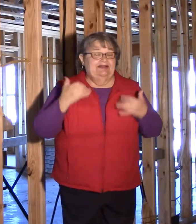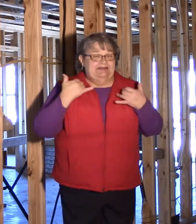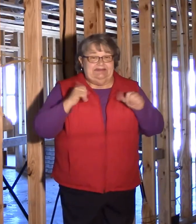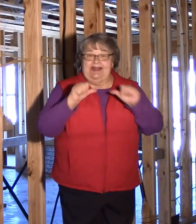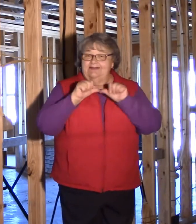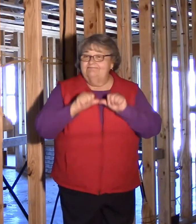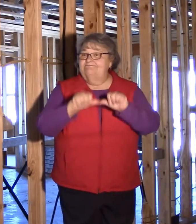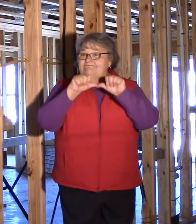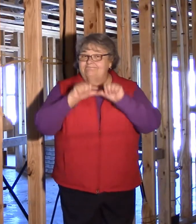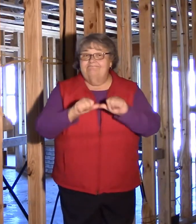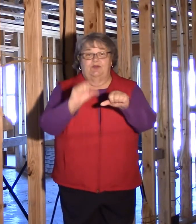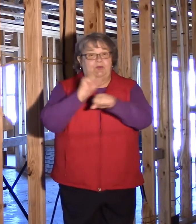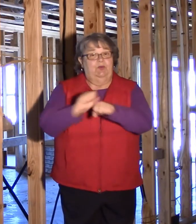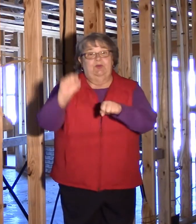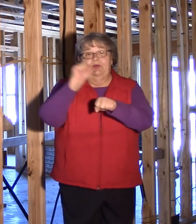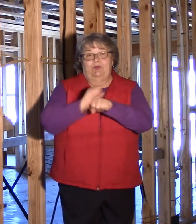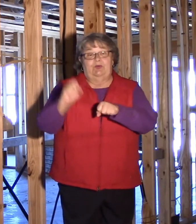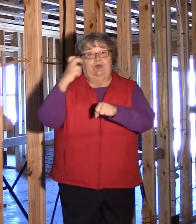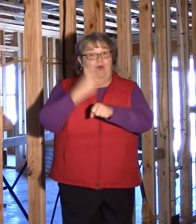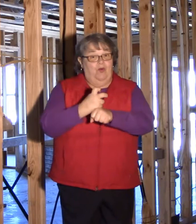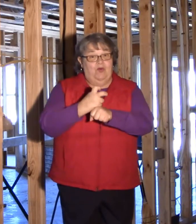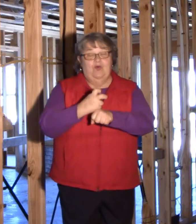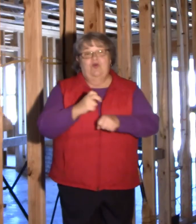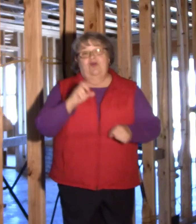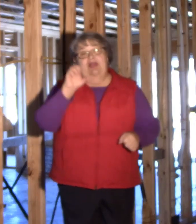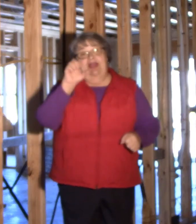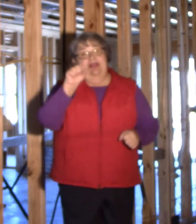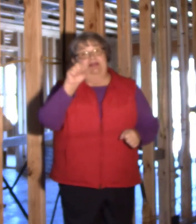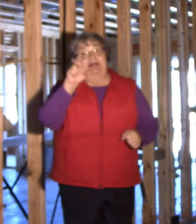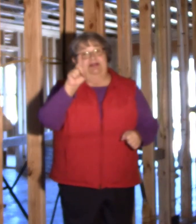SDBC is still in progress and continue to work hard.